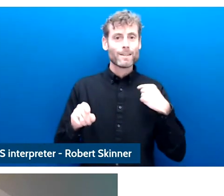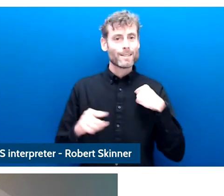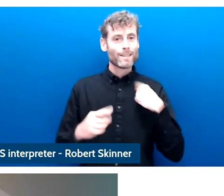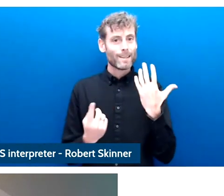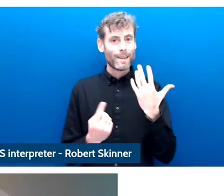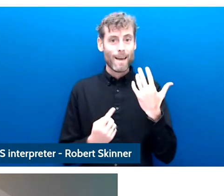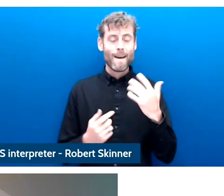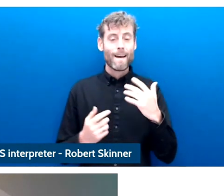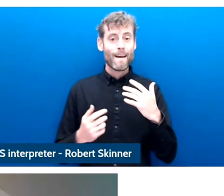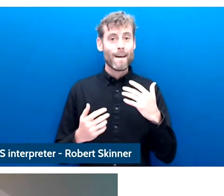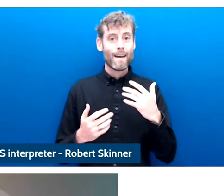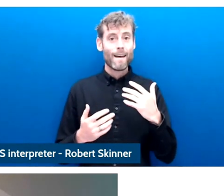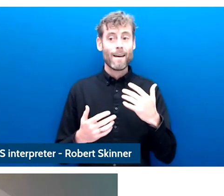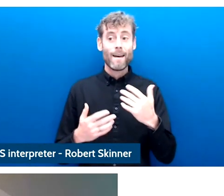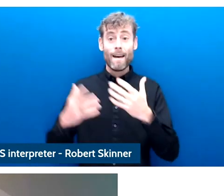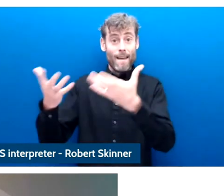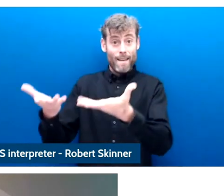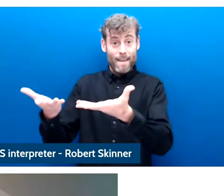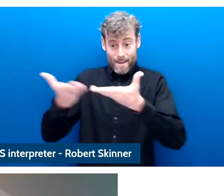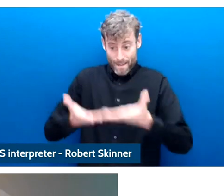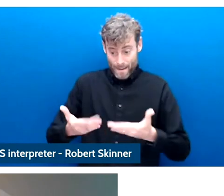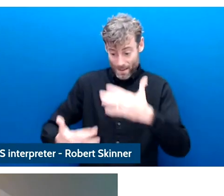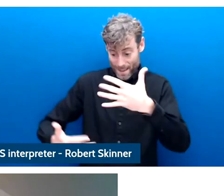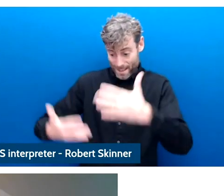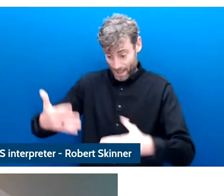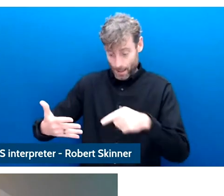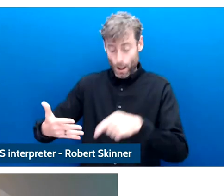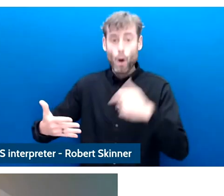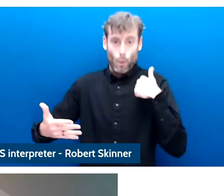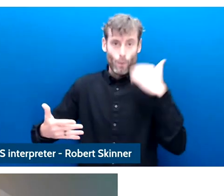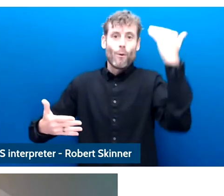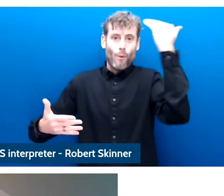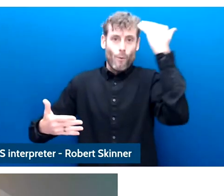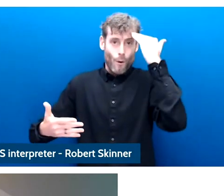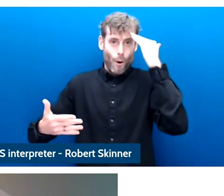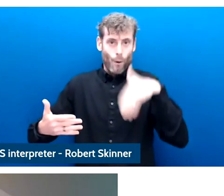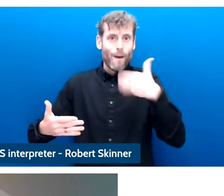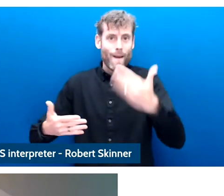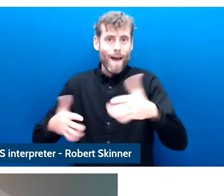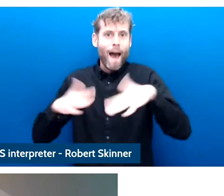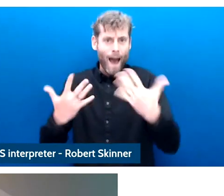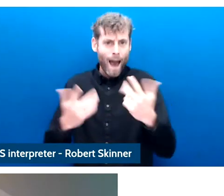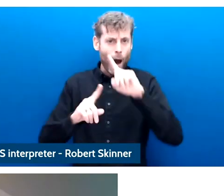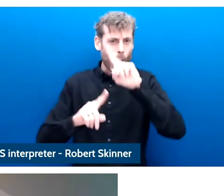we have the data that we don't have right now. Yeah, absolutely. Thank you so much.